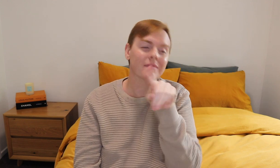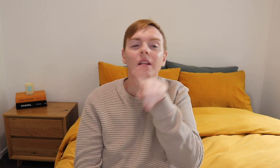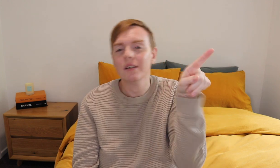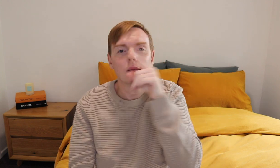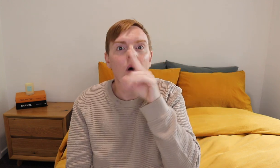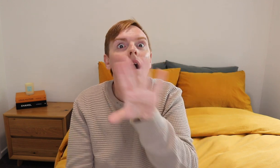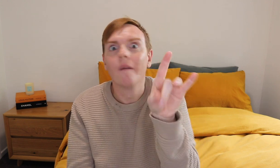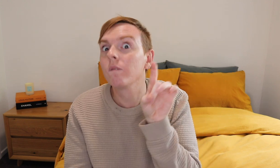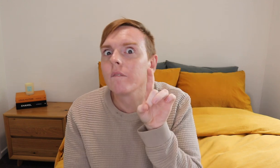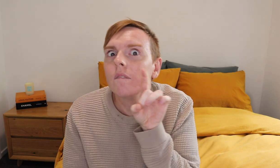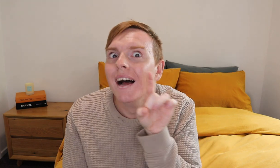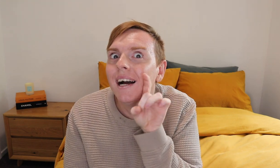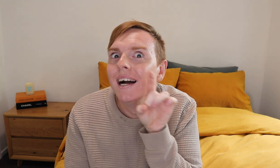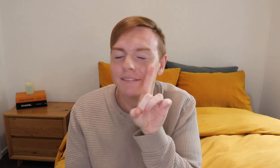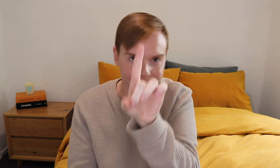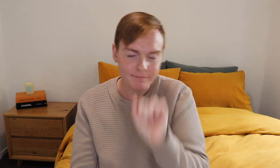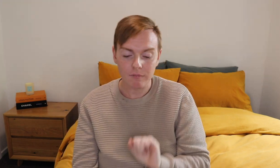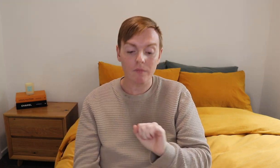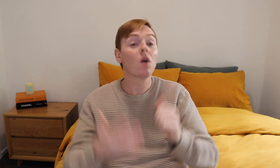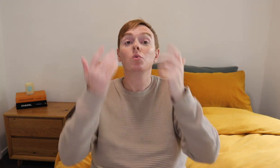You guys are funny!